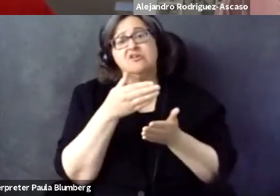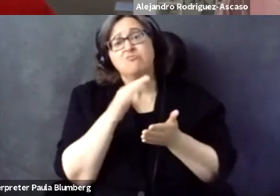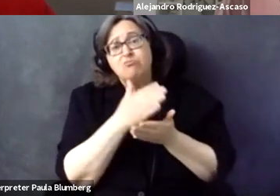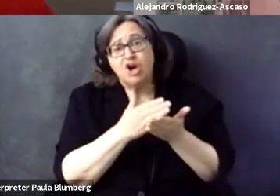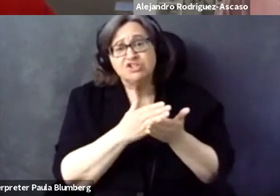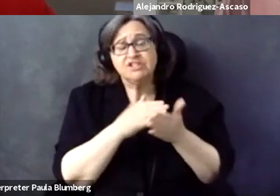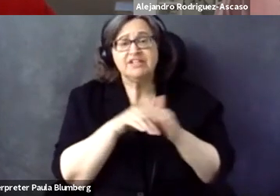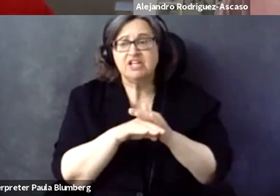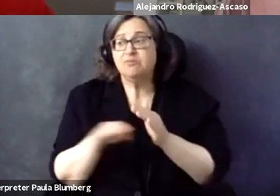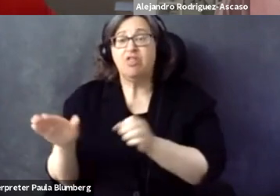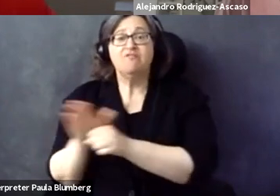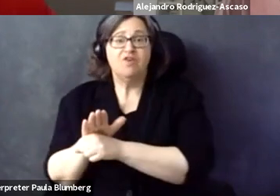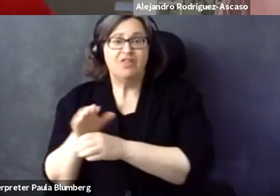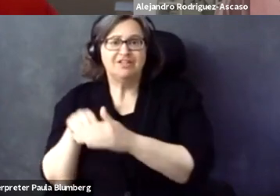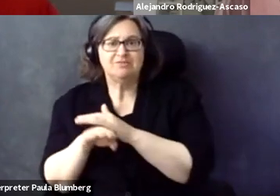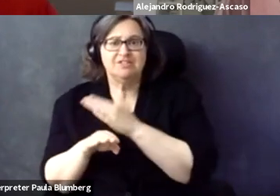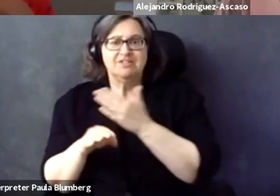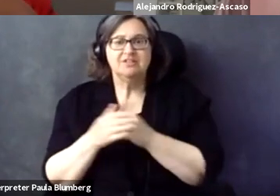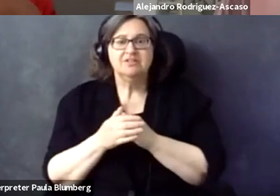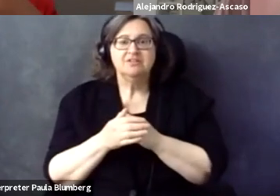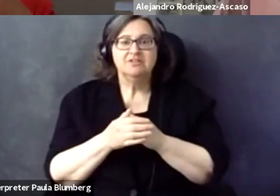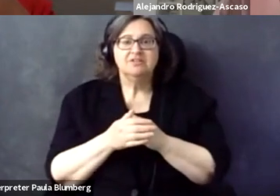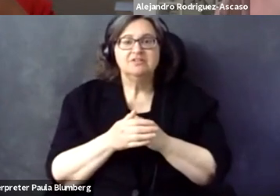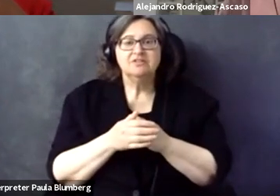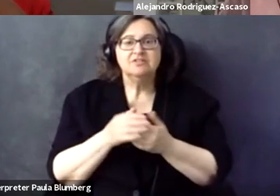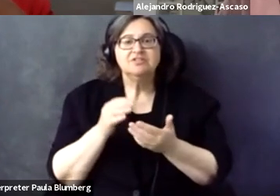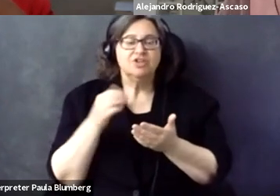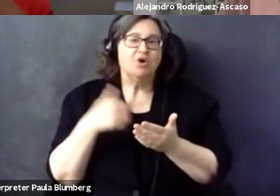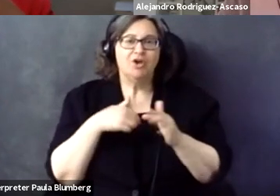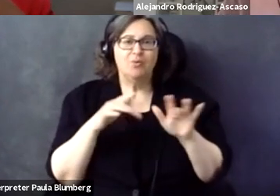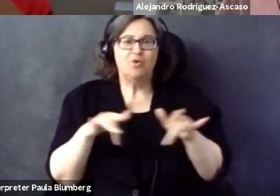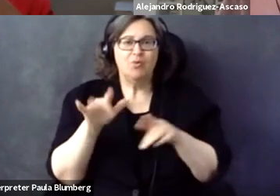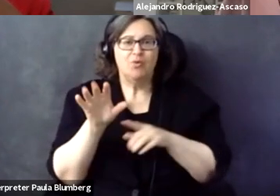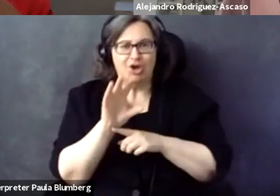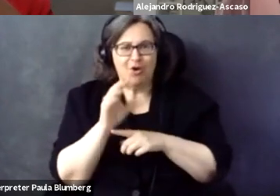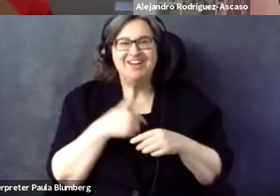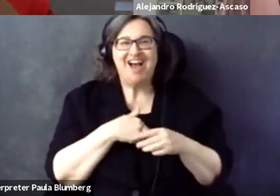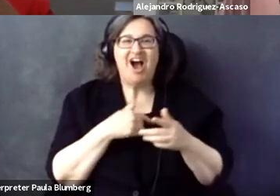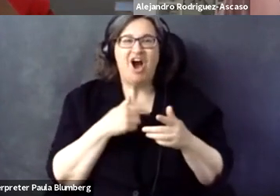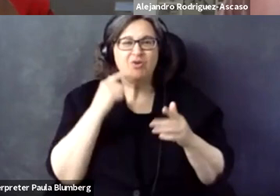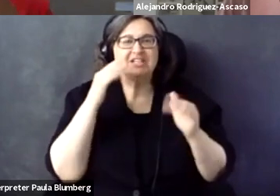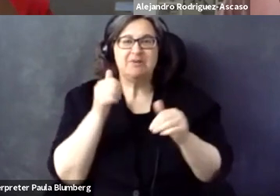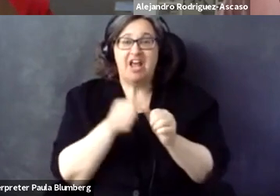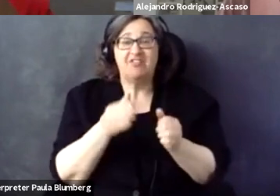has a very broad categoryizations of not accessible, partly accessible, fully accessible. And off the record,